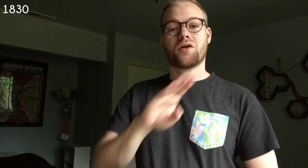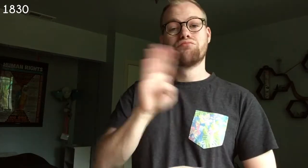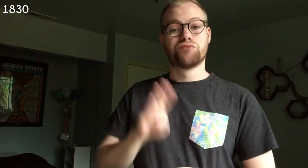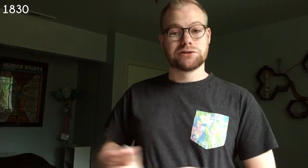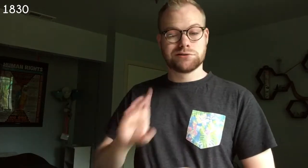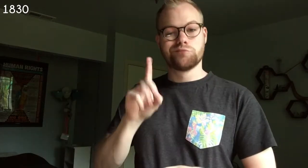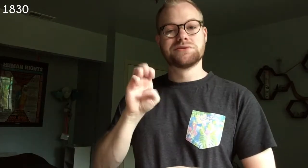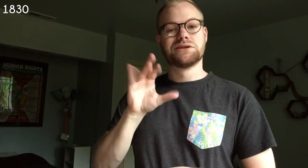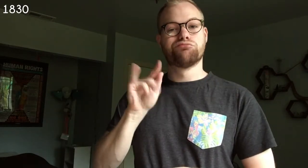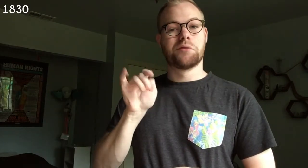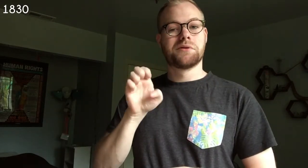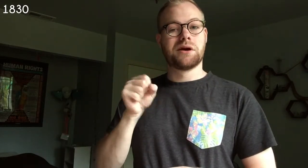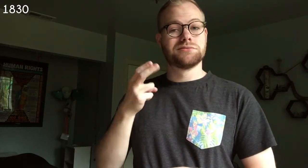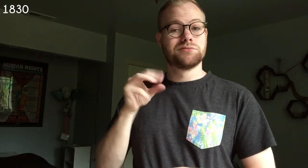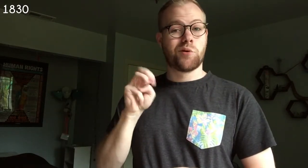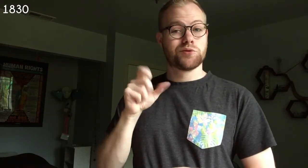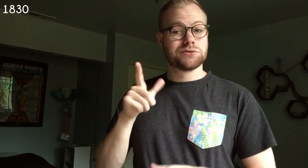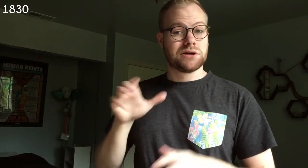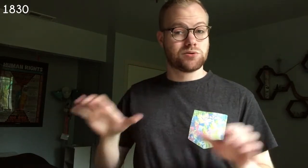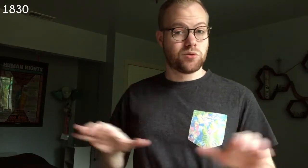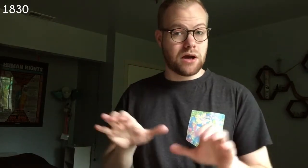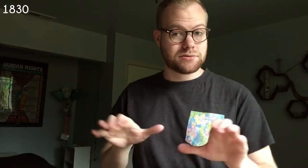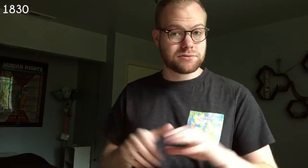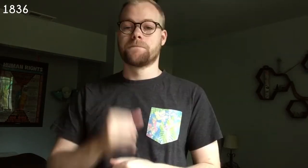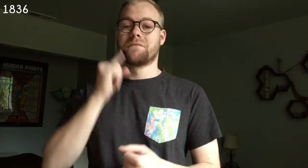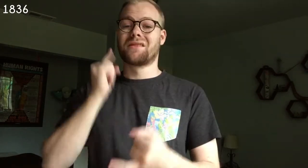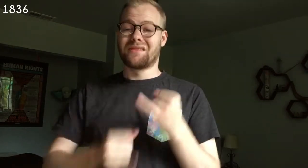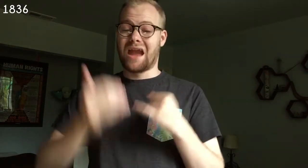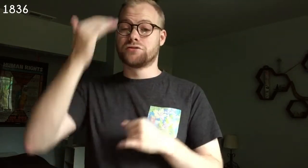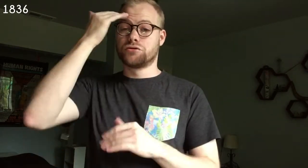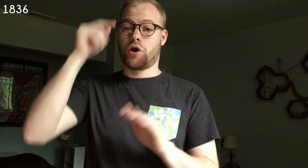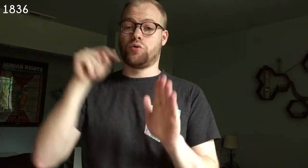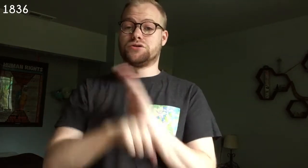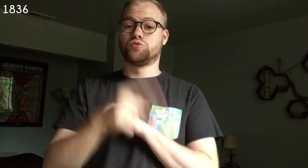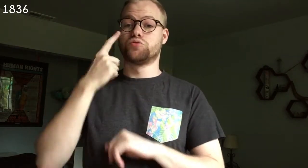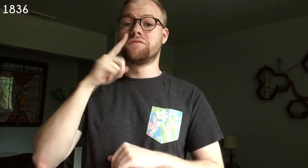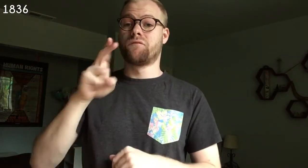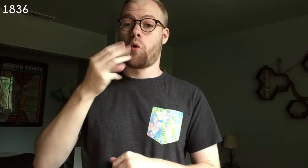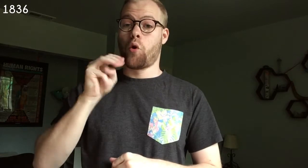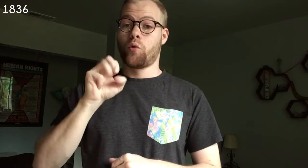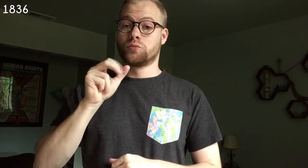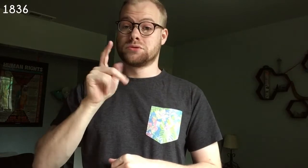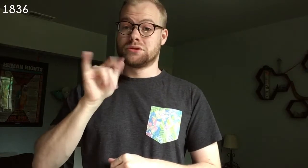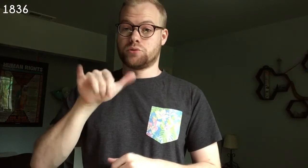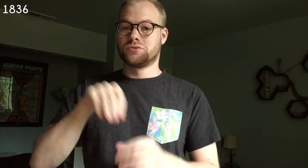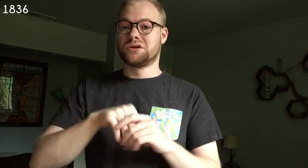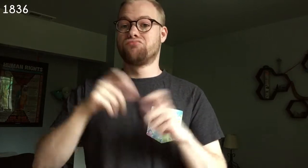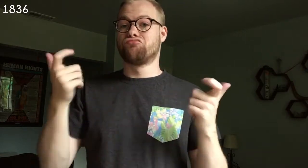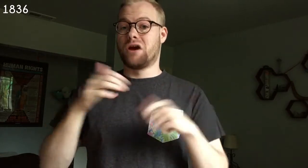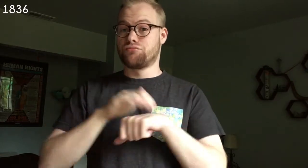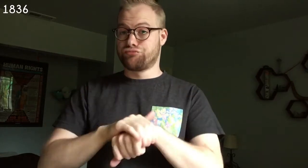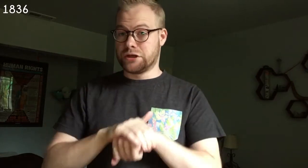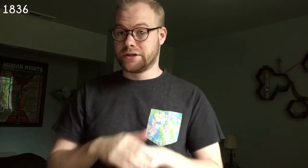1830 Brazil decriminalizes homosexual acts. 1836 The last known execution for homosexuality in Great Britain.